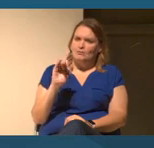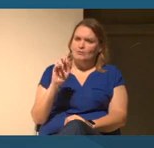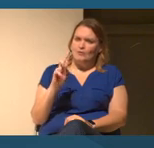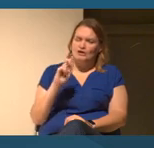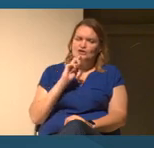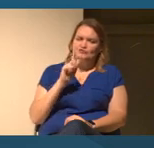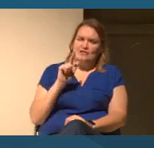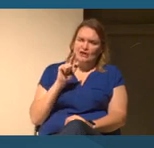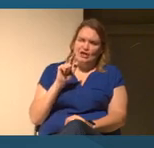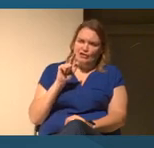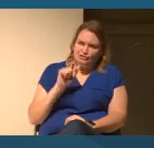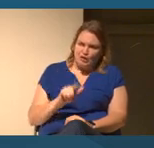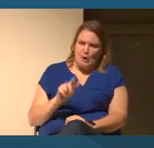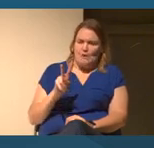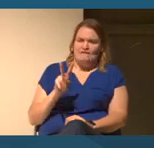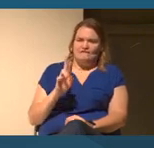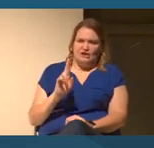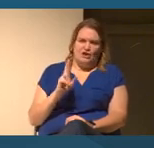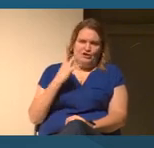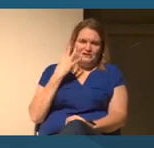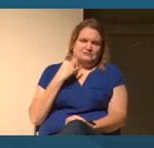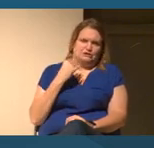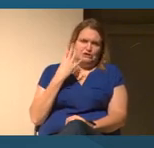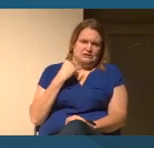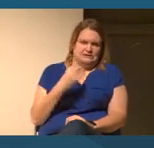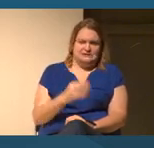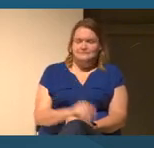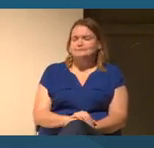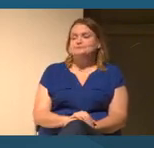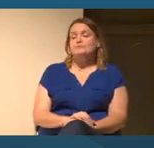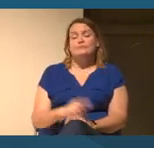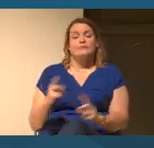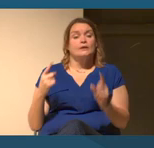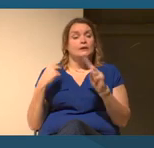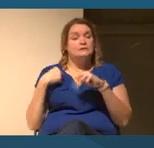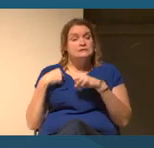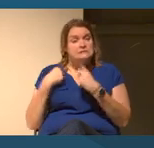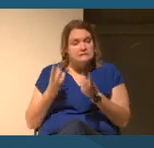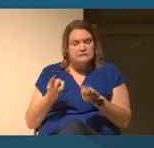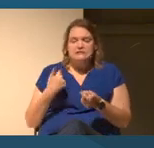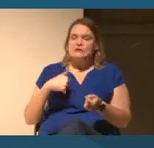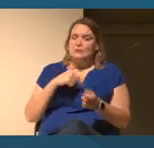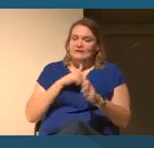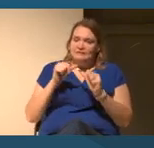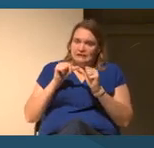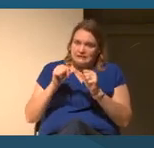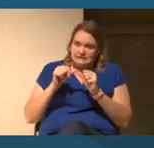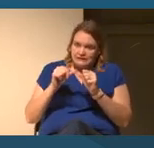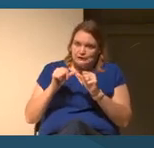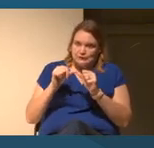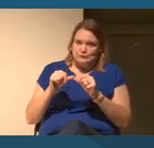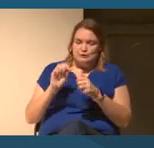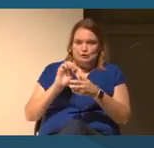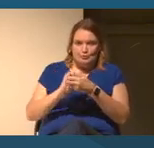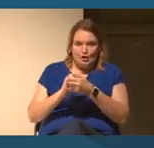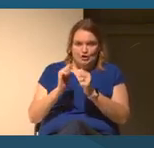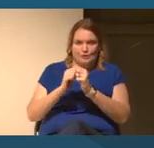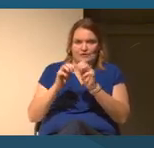VR experience. Since then, we've continued to partner with museums and libraries and institutions around